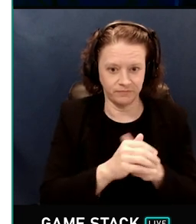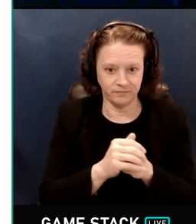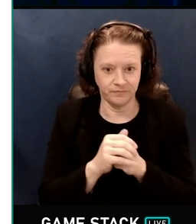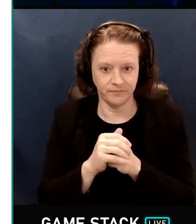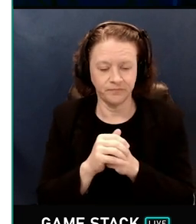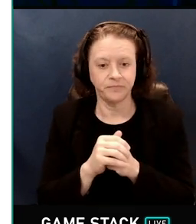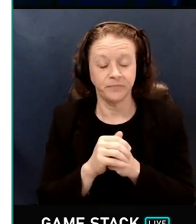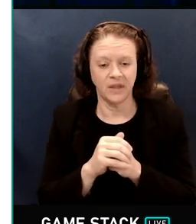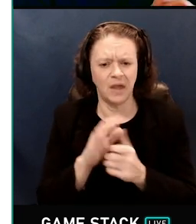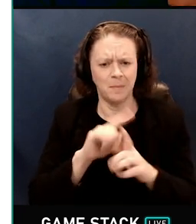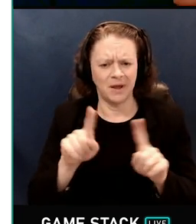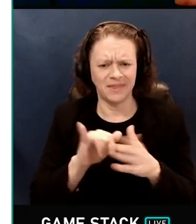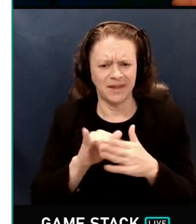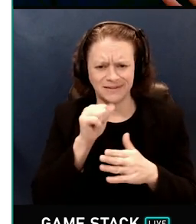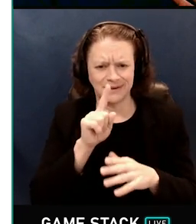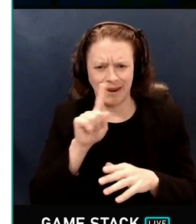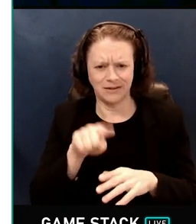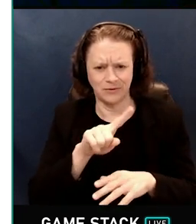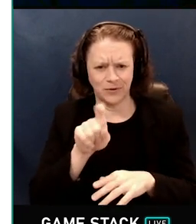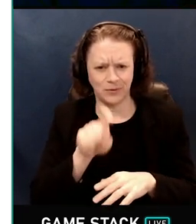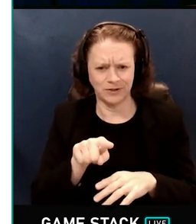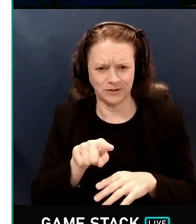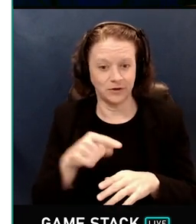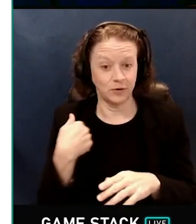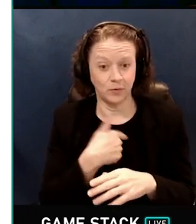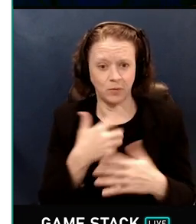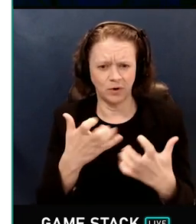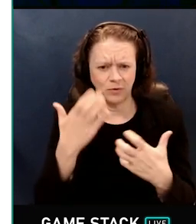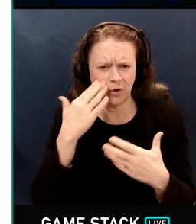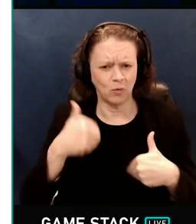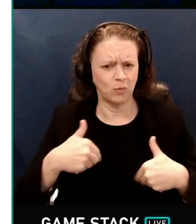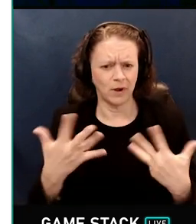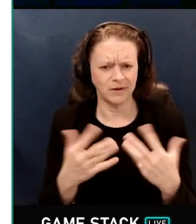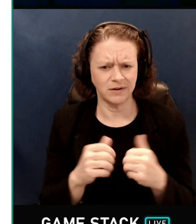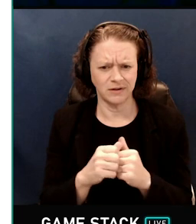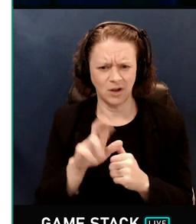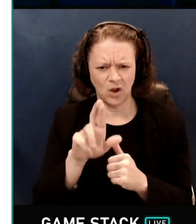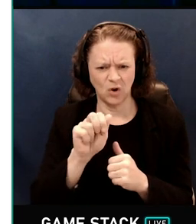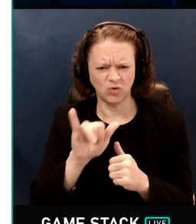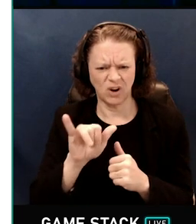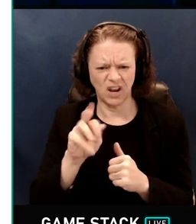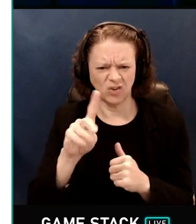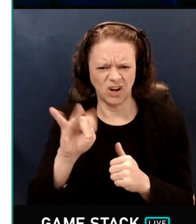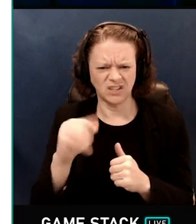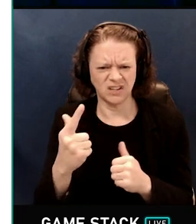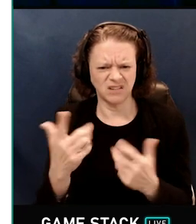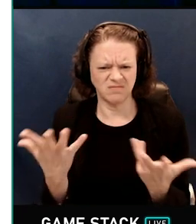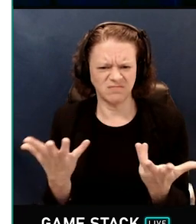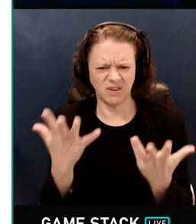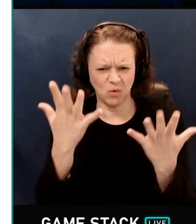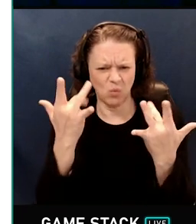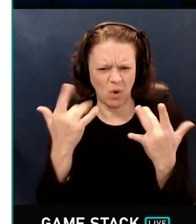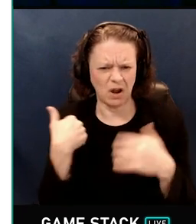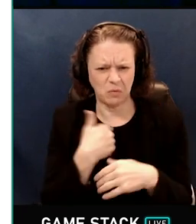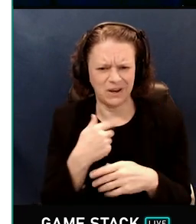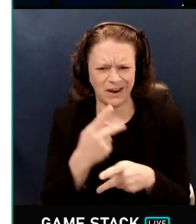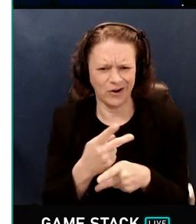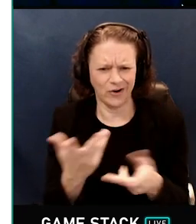What we want to know is: Why should we care about ray tracing? What can it do to make my game better?